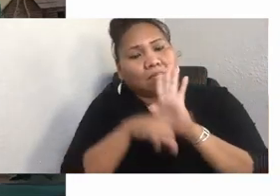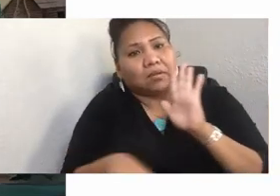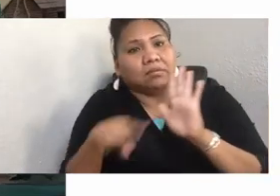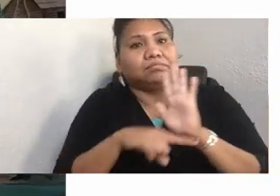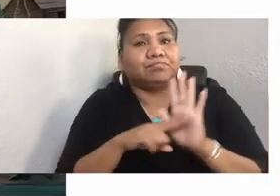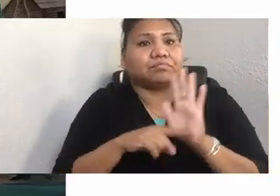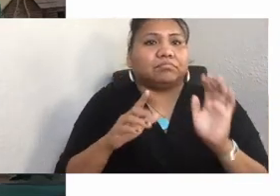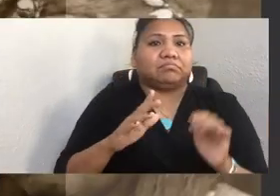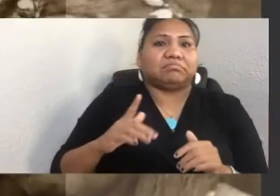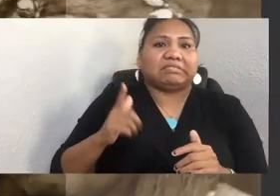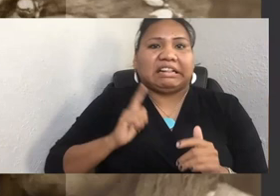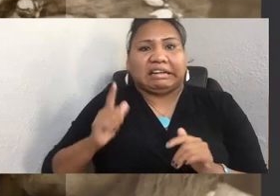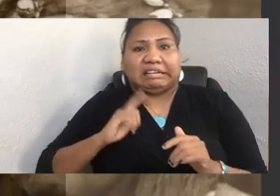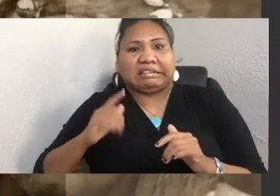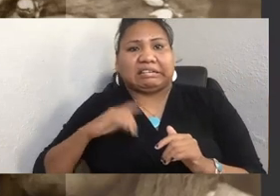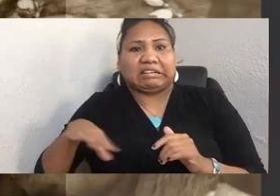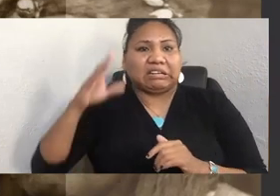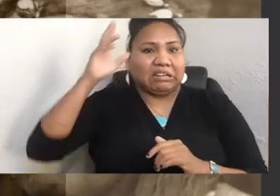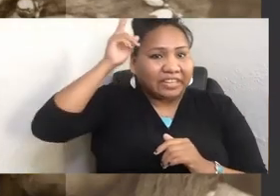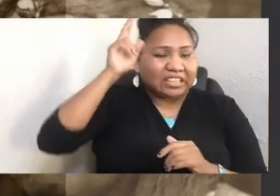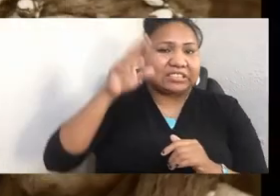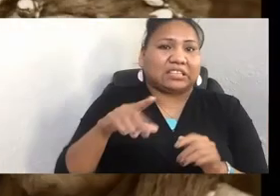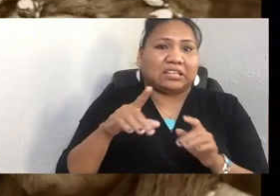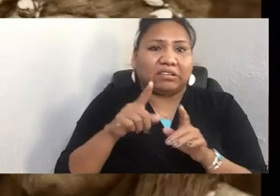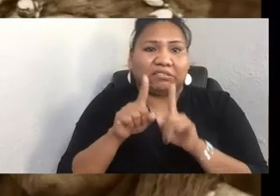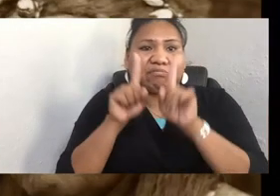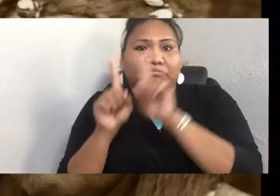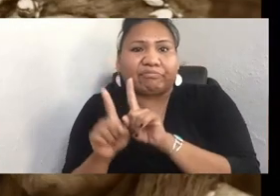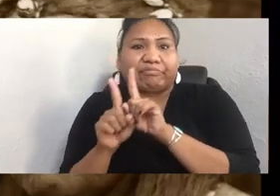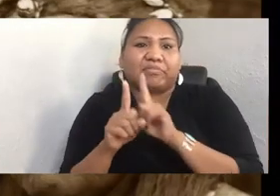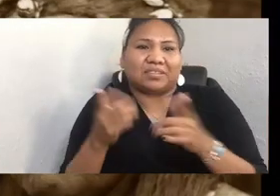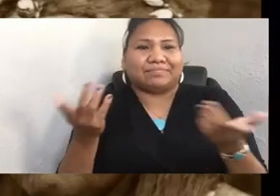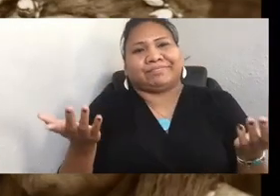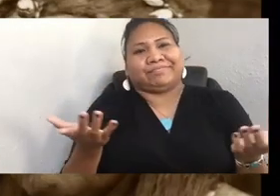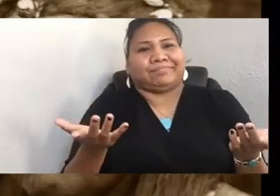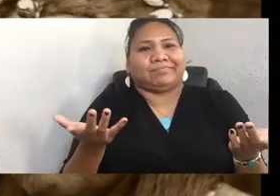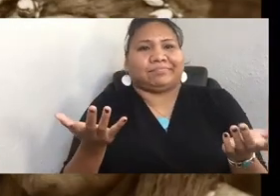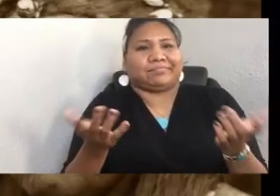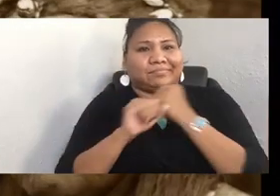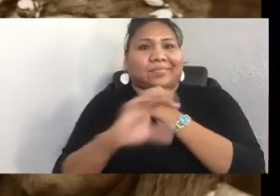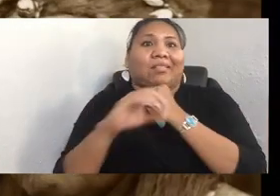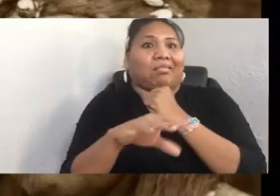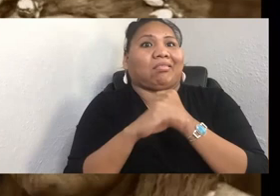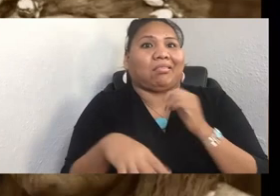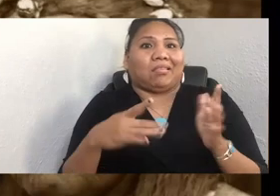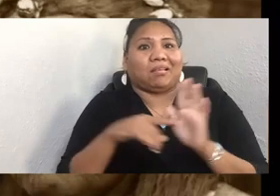and Indians sham. In general, mass media has depicted us as less-than-human caricatures fit for mascots,